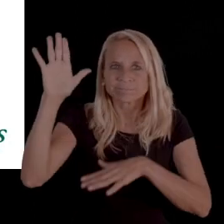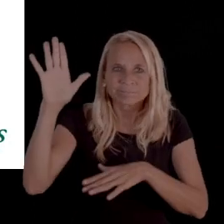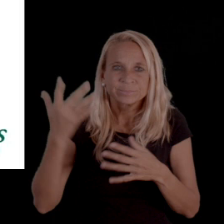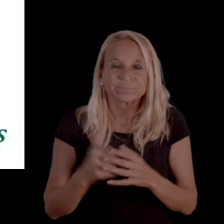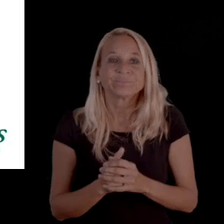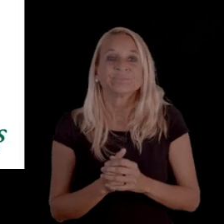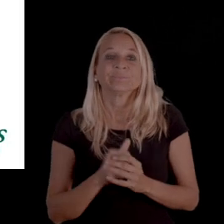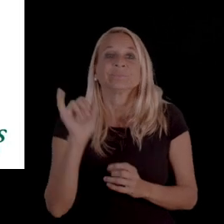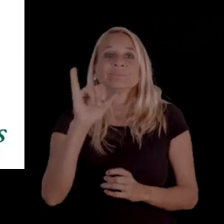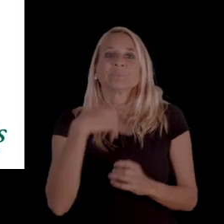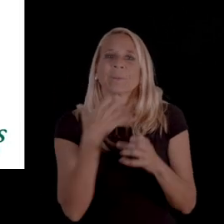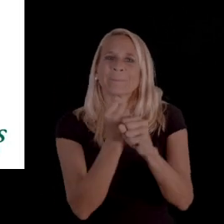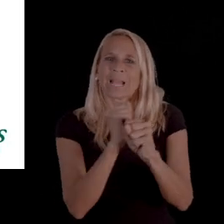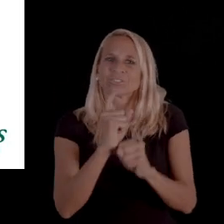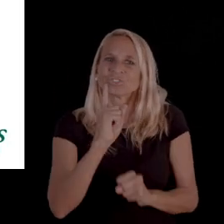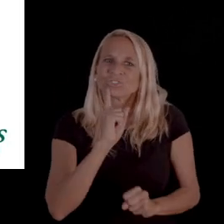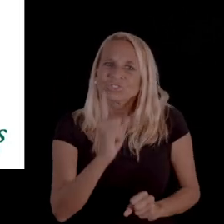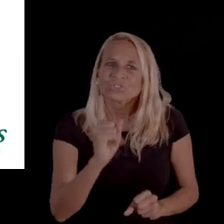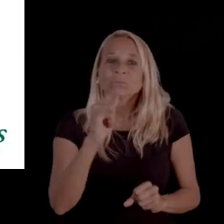And then, we do wanna make sure